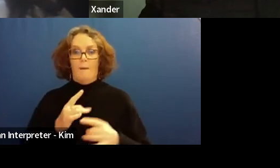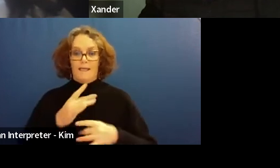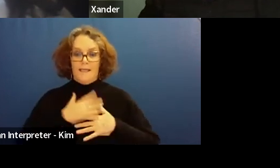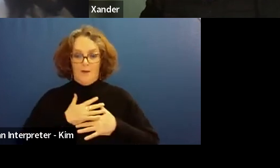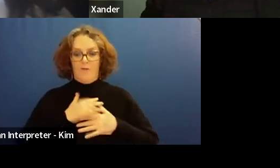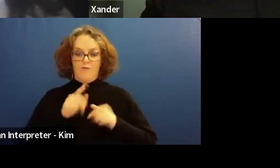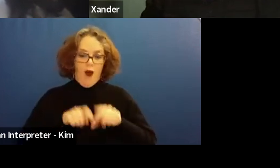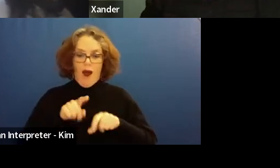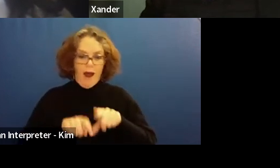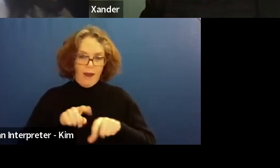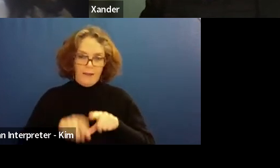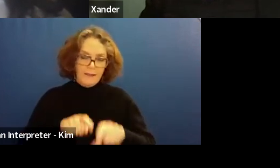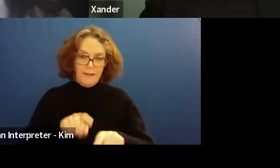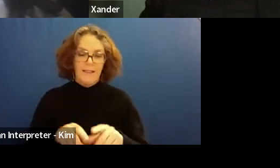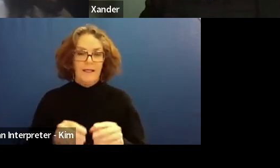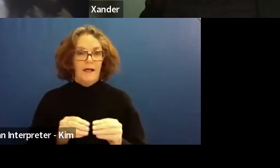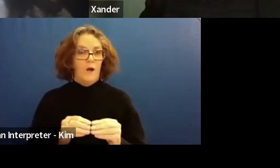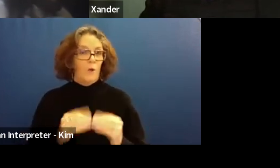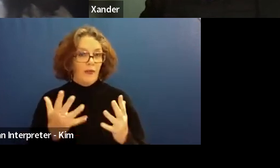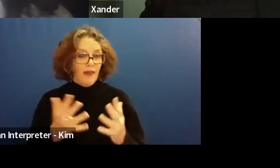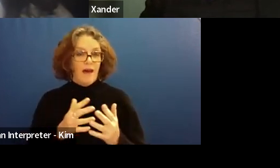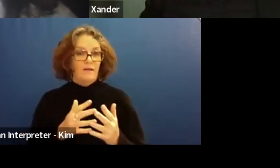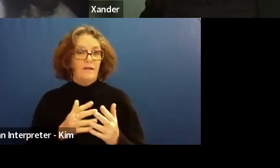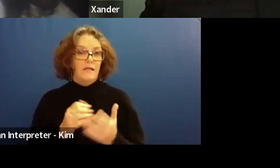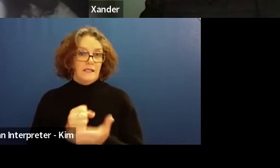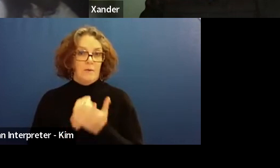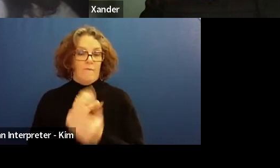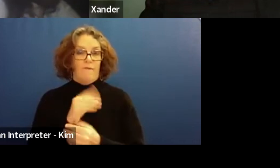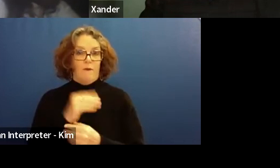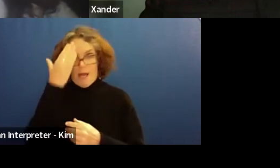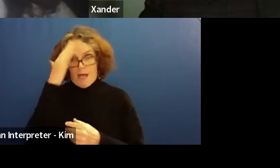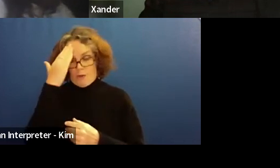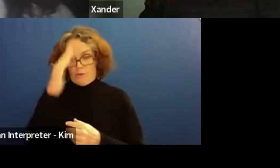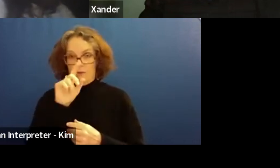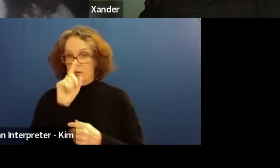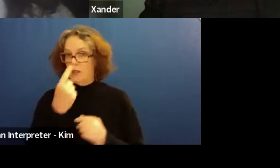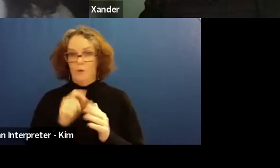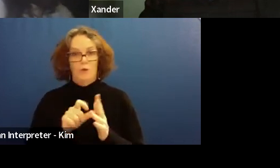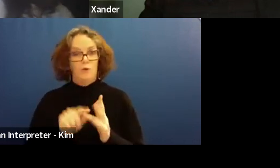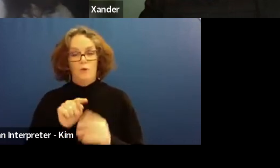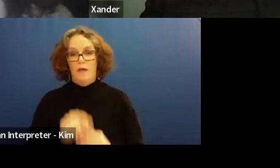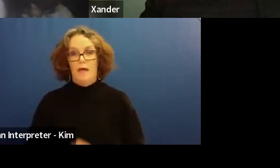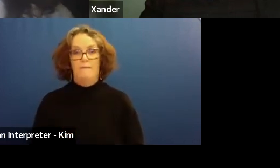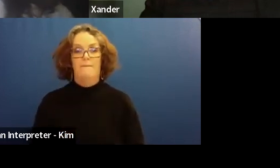without that adjustment and support from adults I wouldn't have been able to do that.